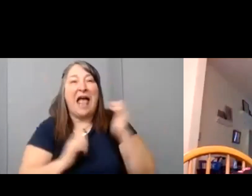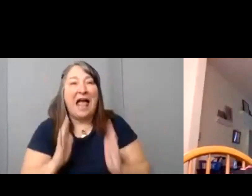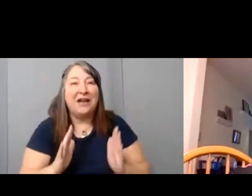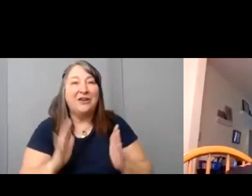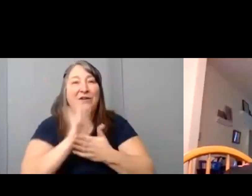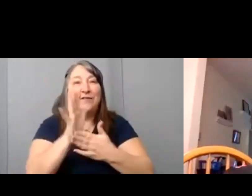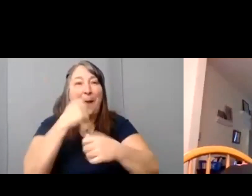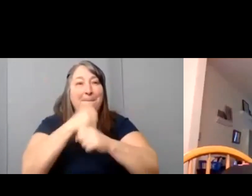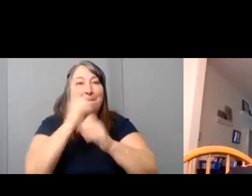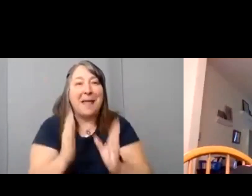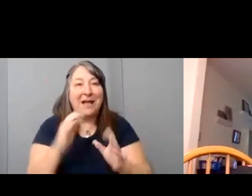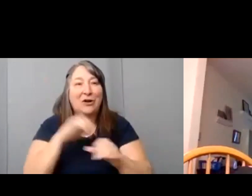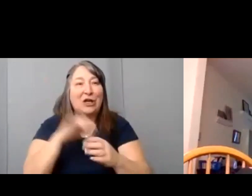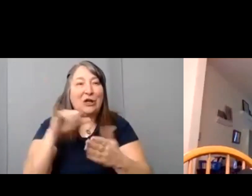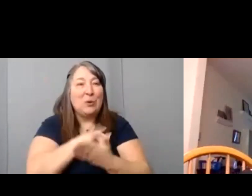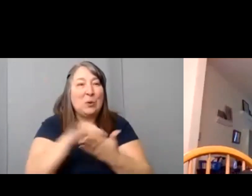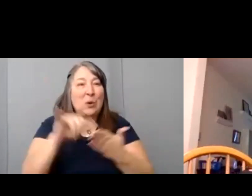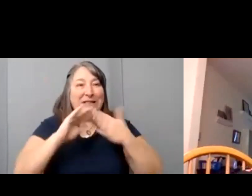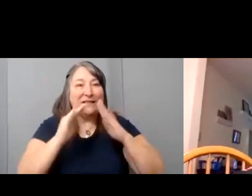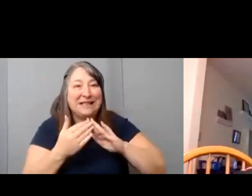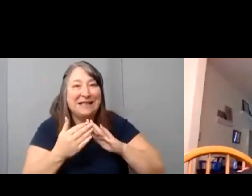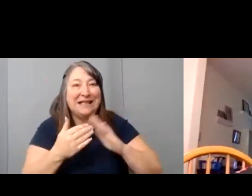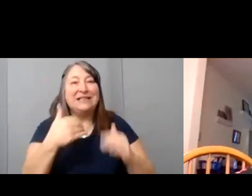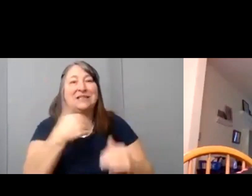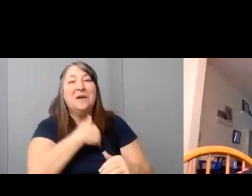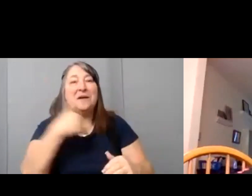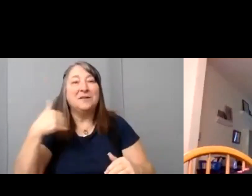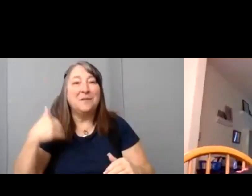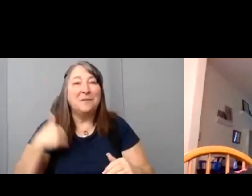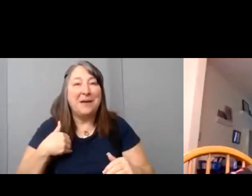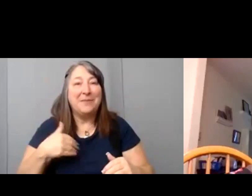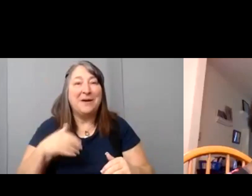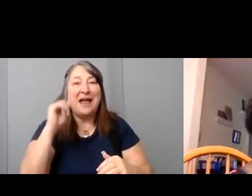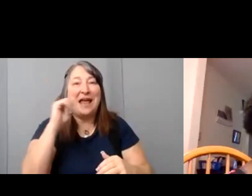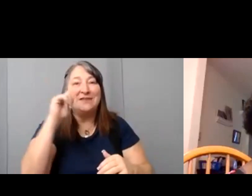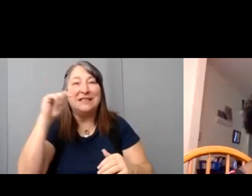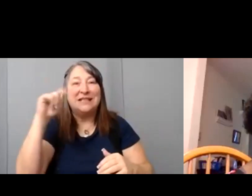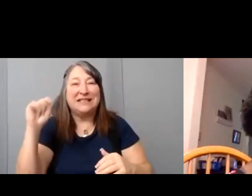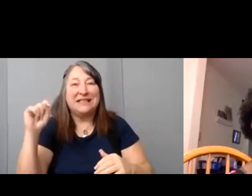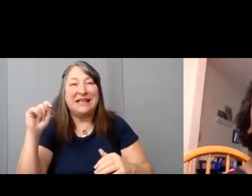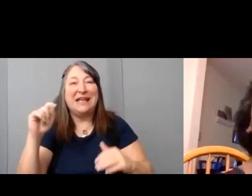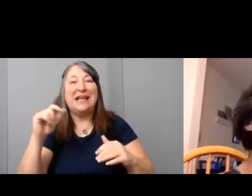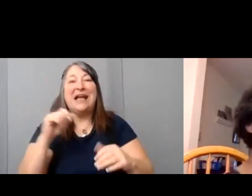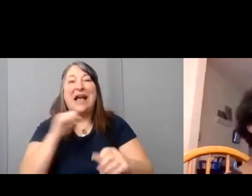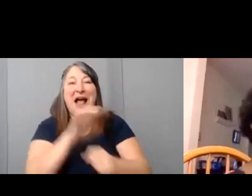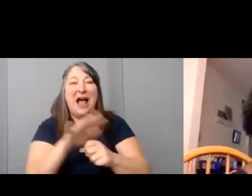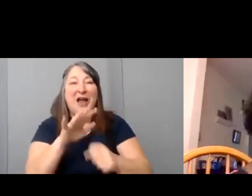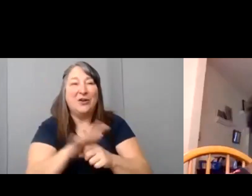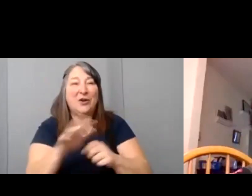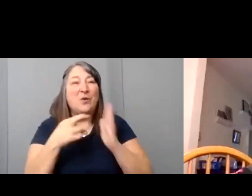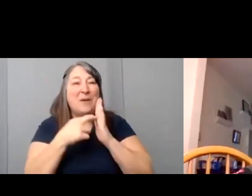She won the AT&T Underrepresented Filmmaker Award for her short “Committed”